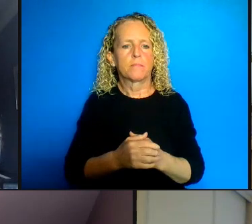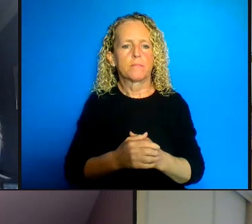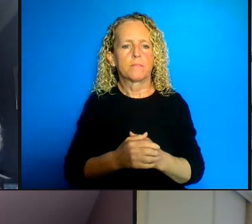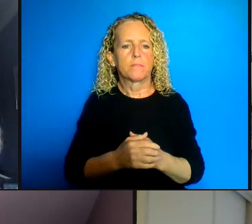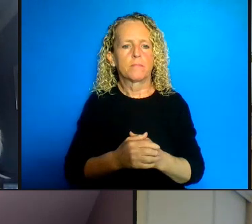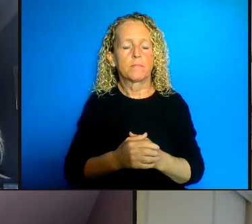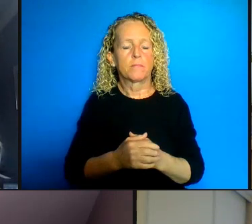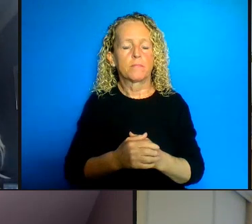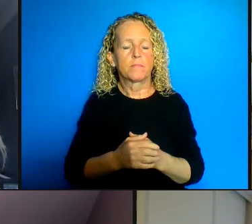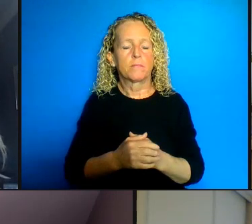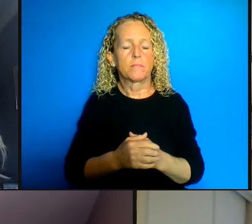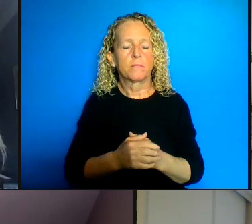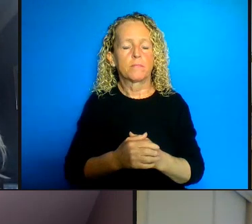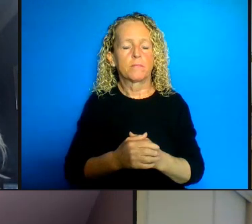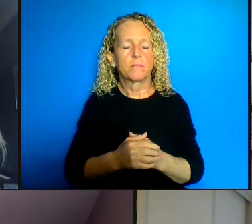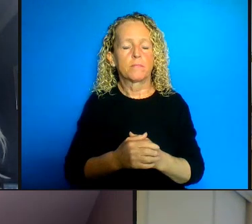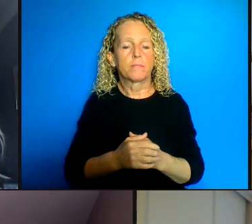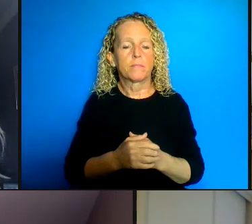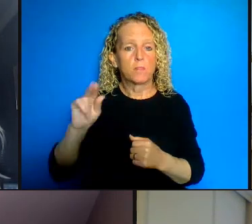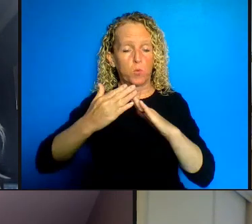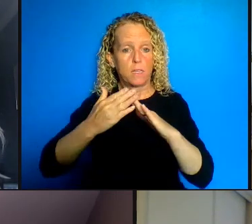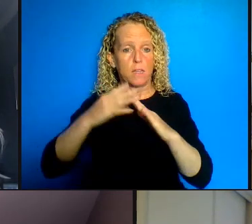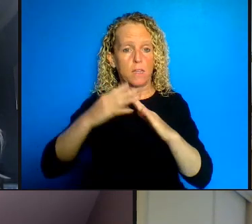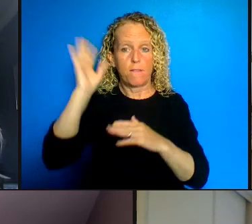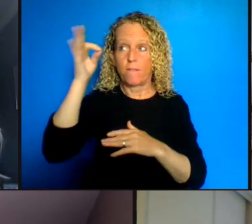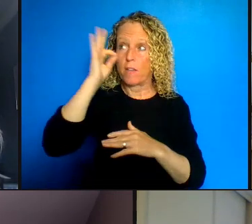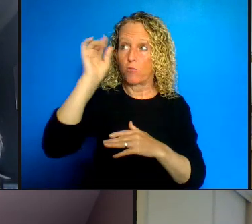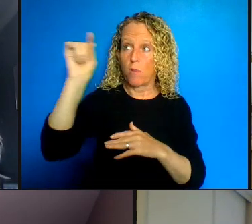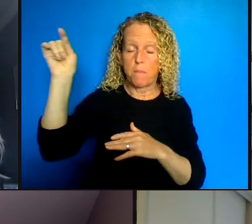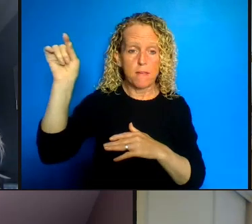and provincial governments I would say that remaining to see that breakdown a